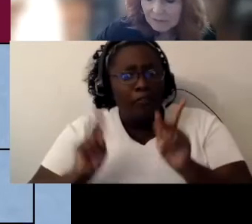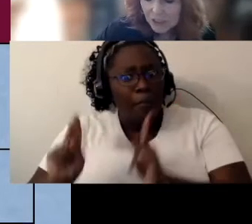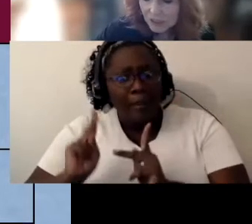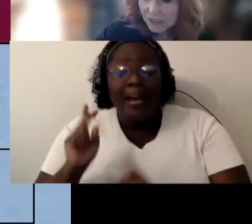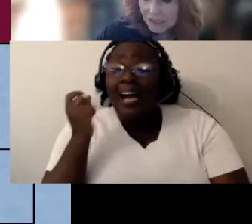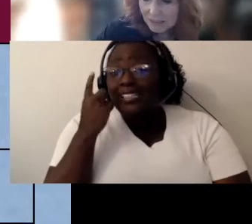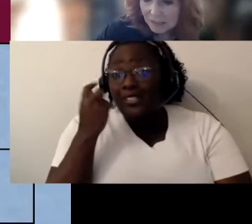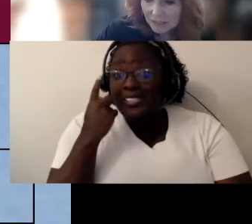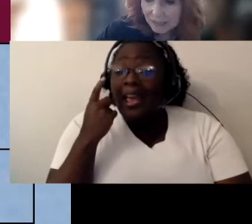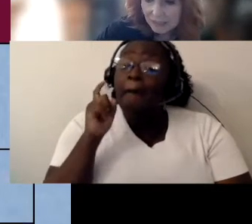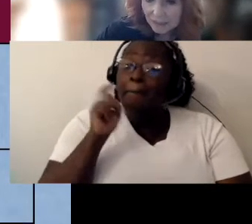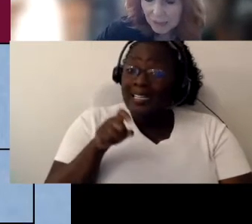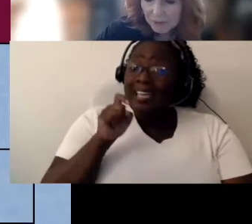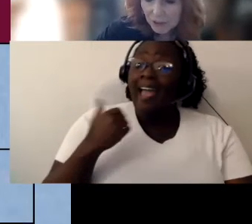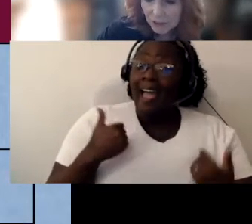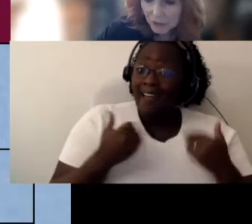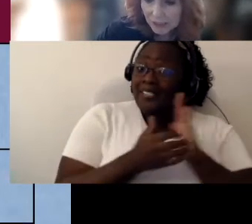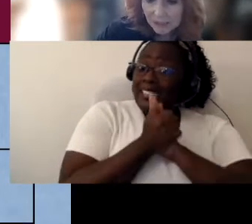have a certain skill set to be able to do this